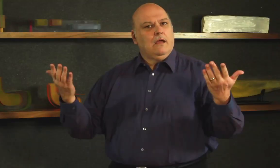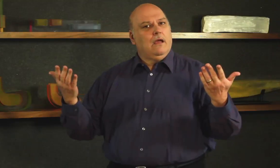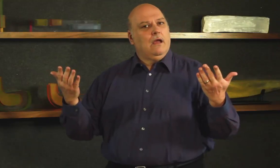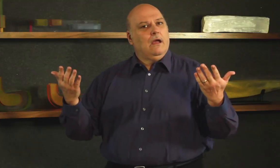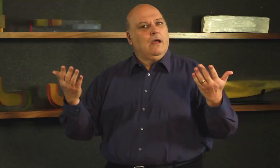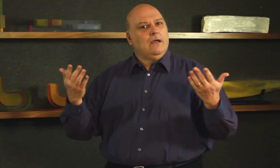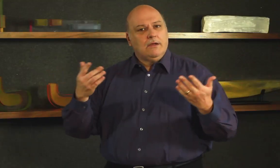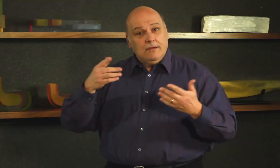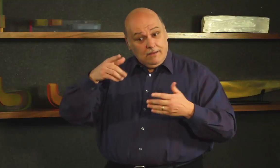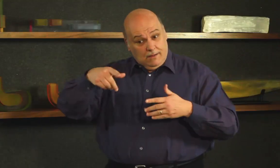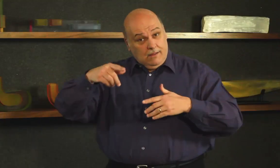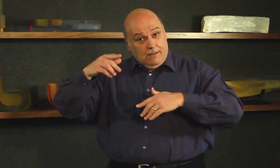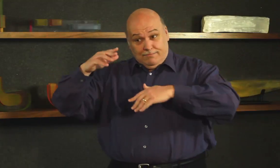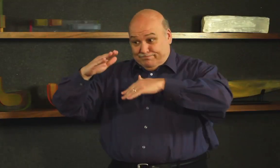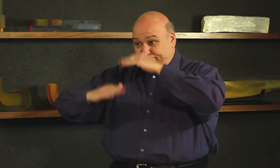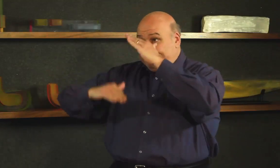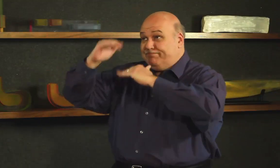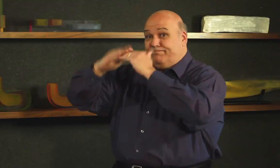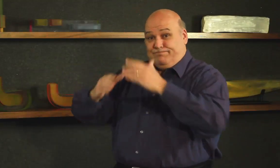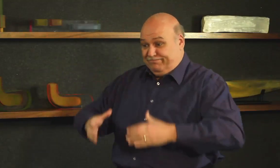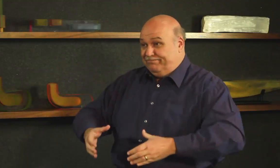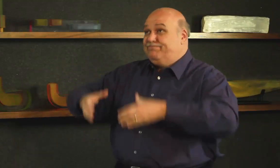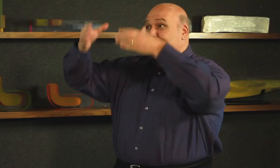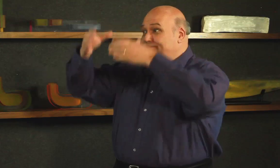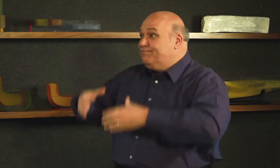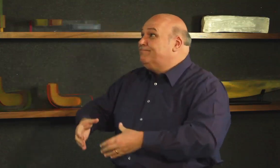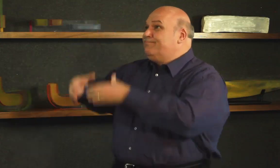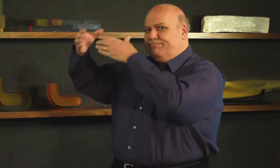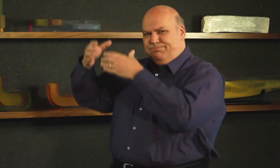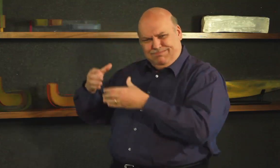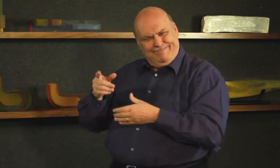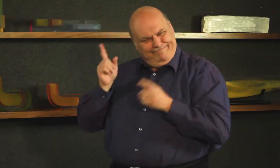Finding a solution could be so simple and